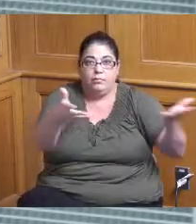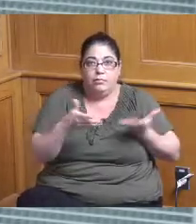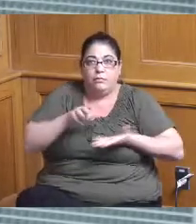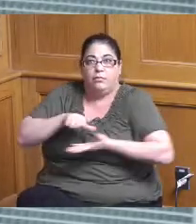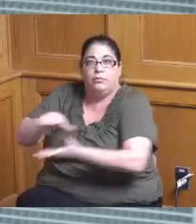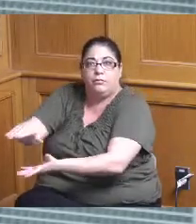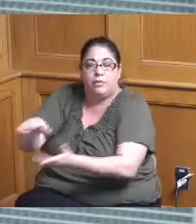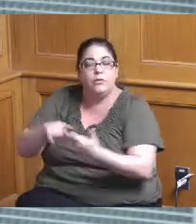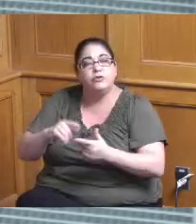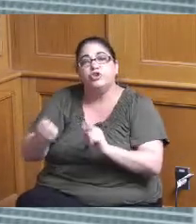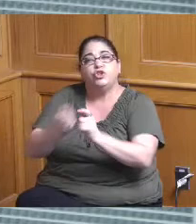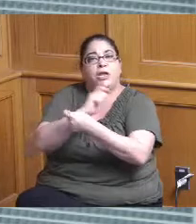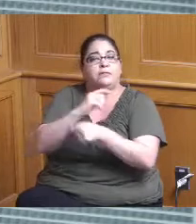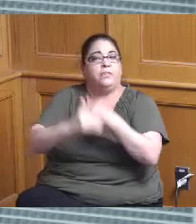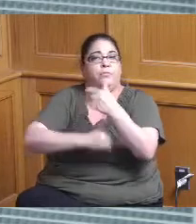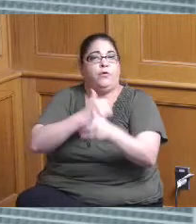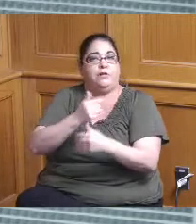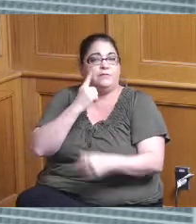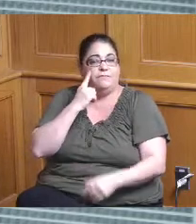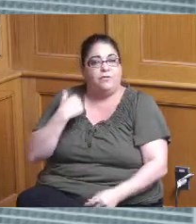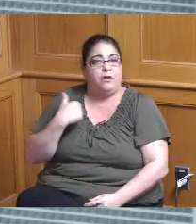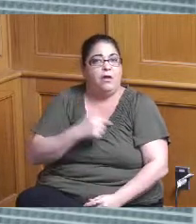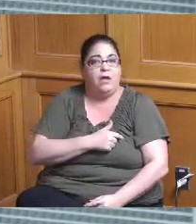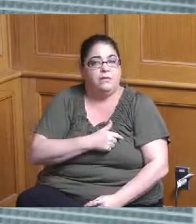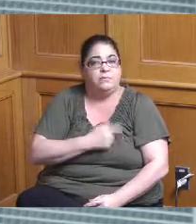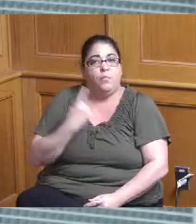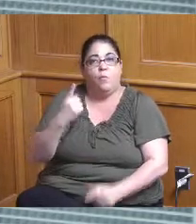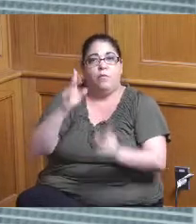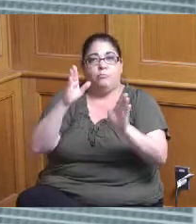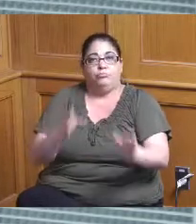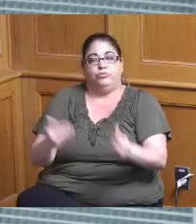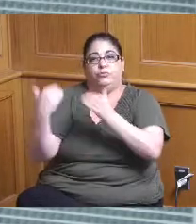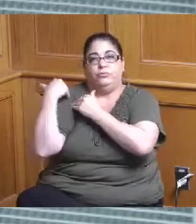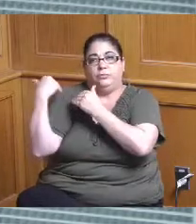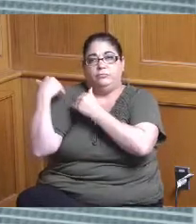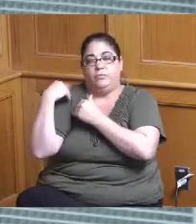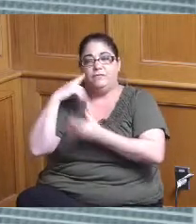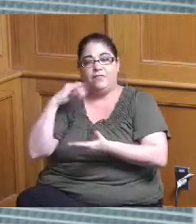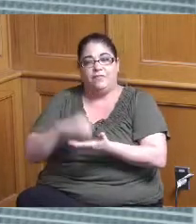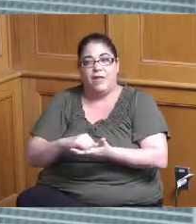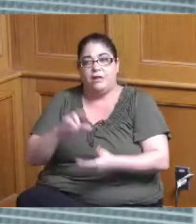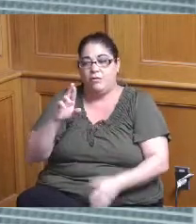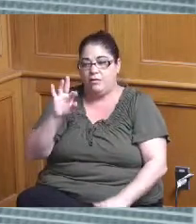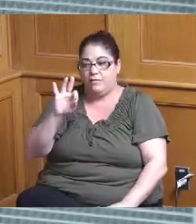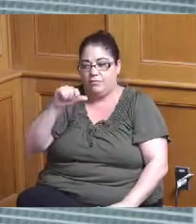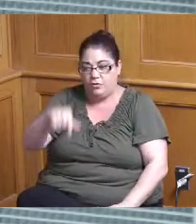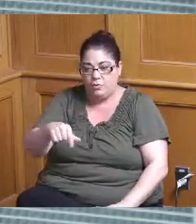process of you know putting those RFQ RFQs out and then there's the selection committee all